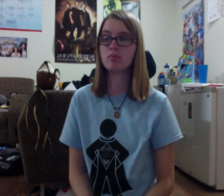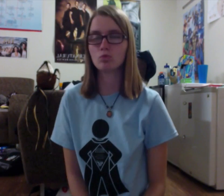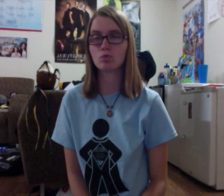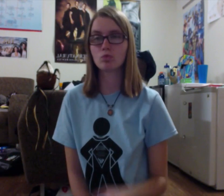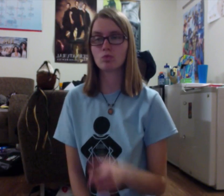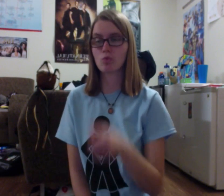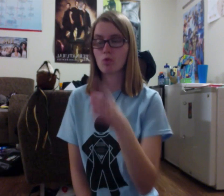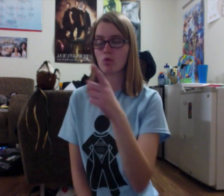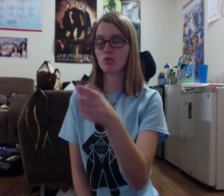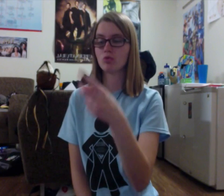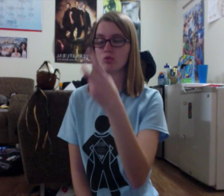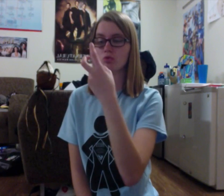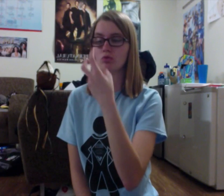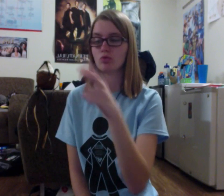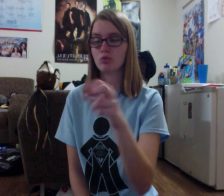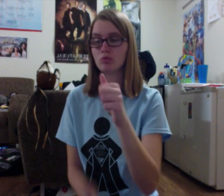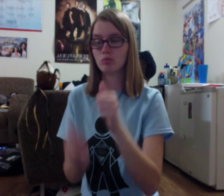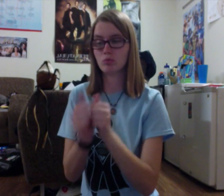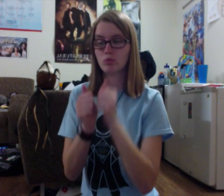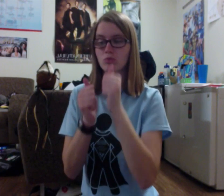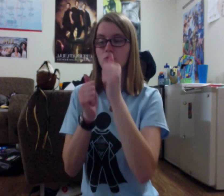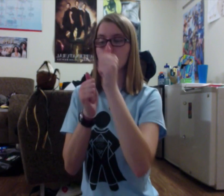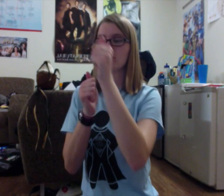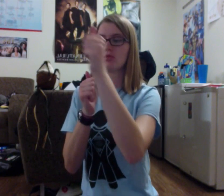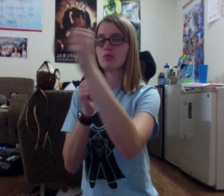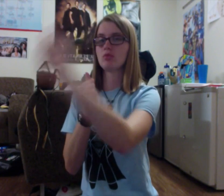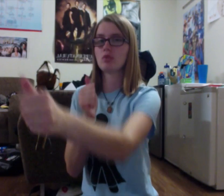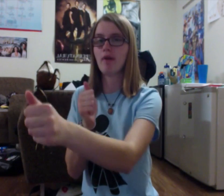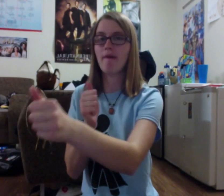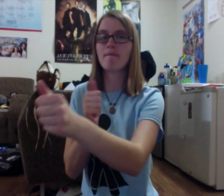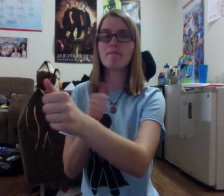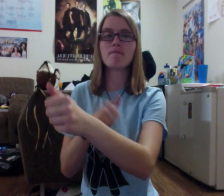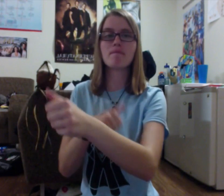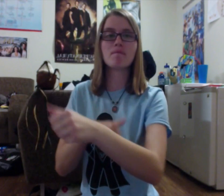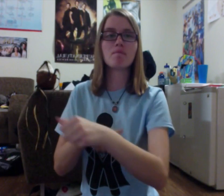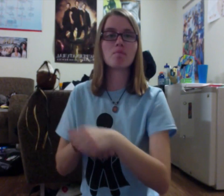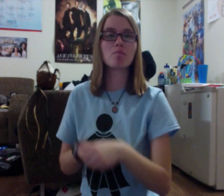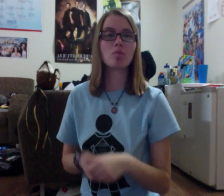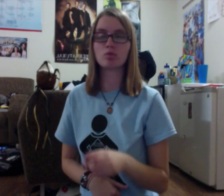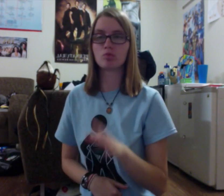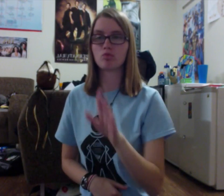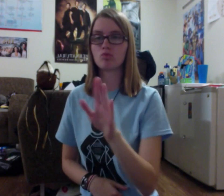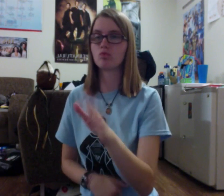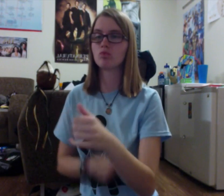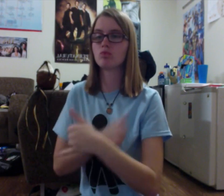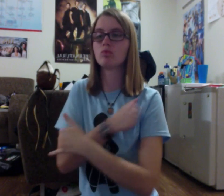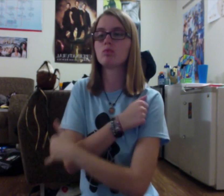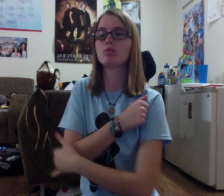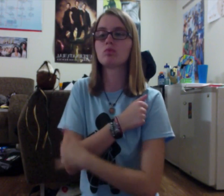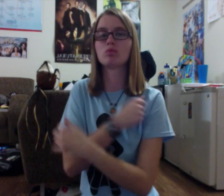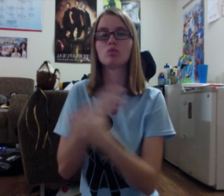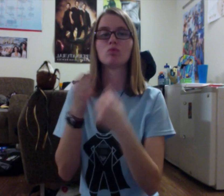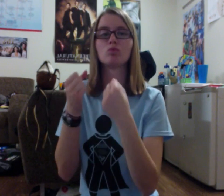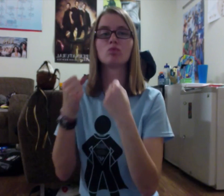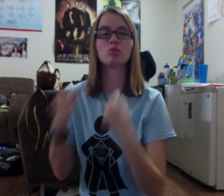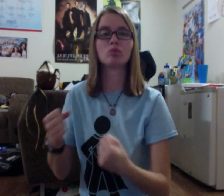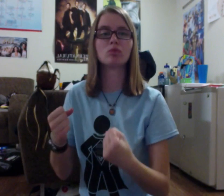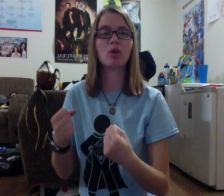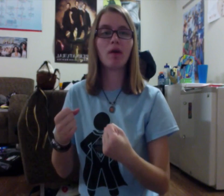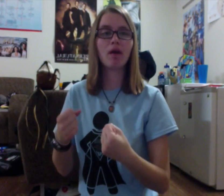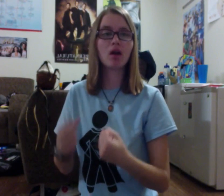You traveled far to come here from a strong country.